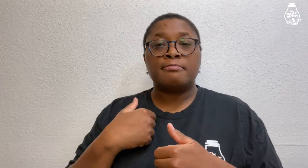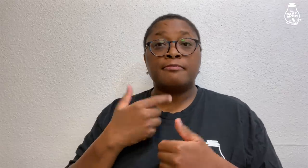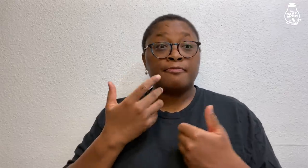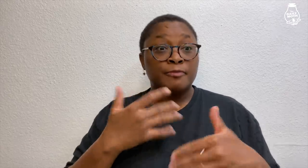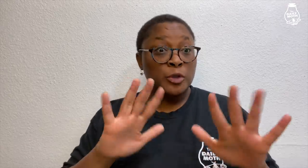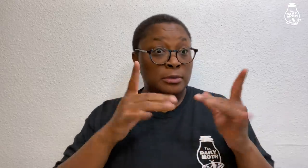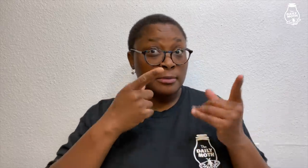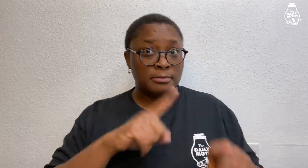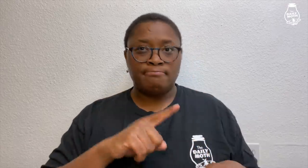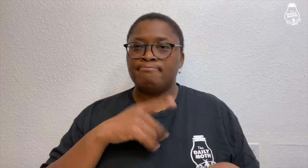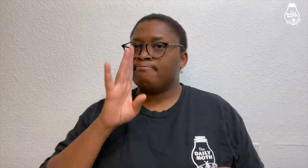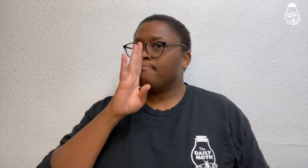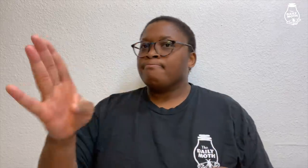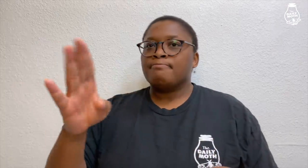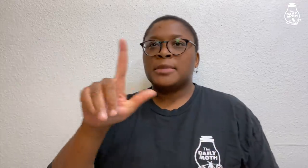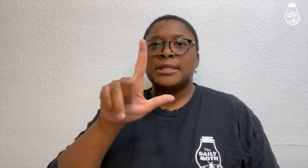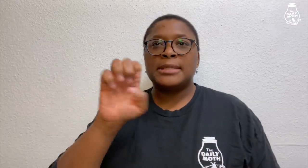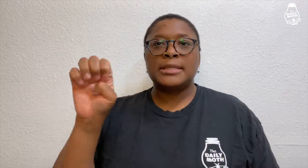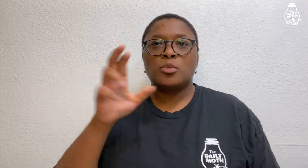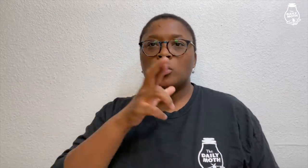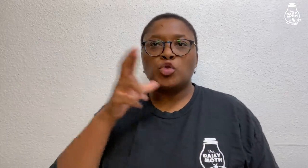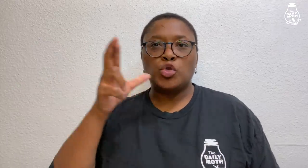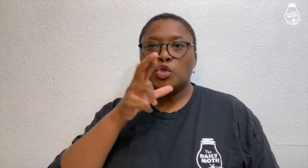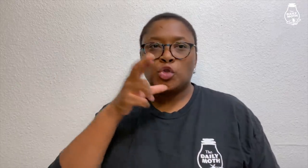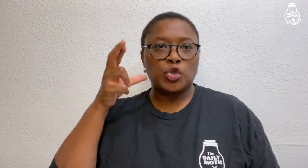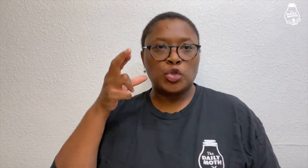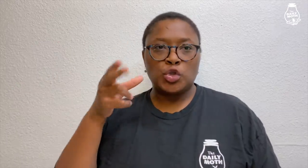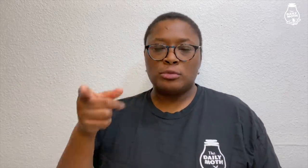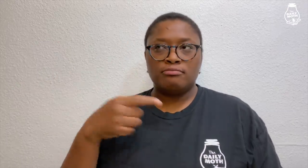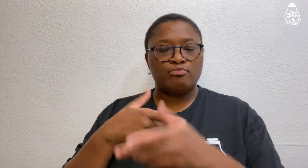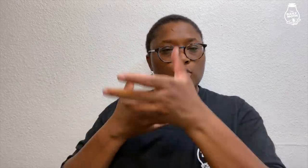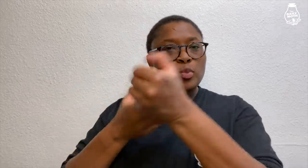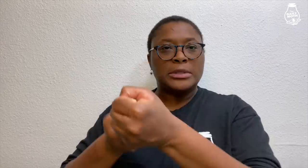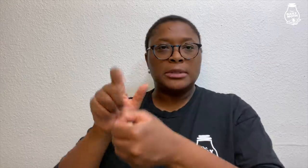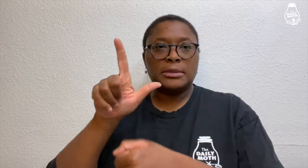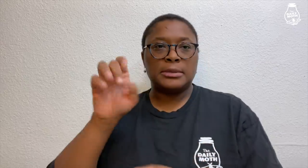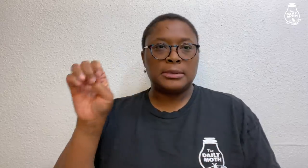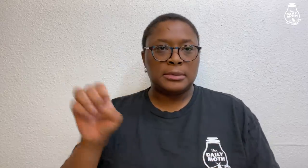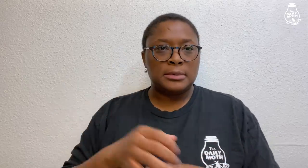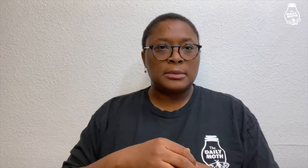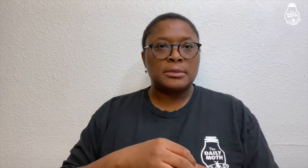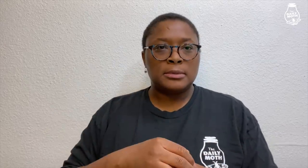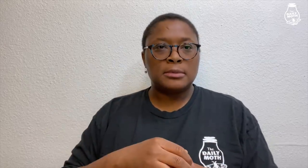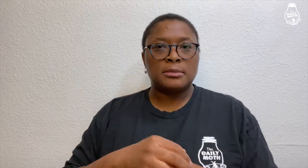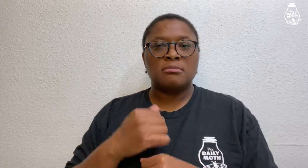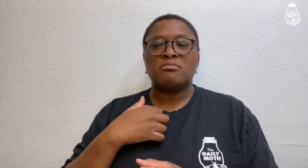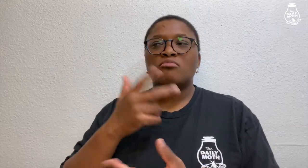"When that happened, I went straight to Lee's Ranch. I trust Lee.